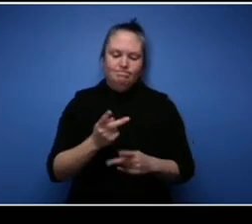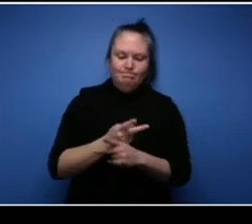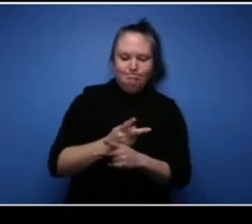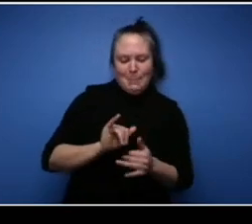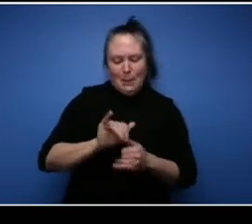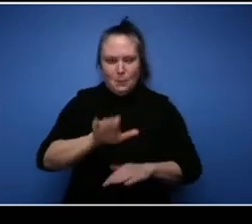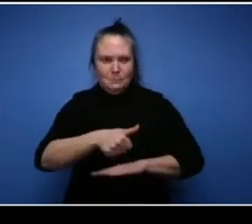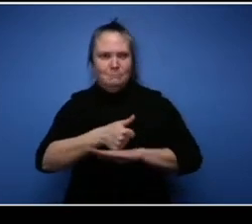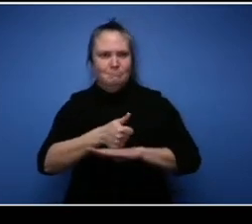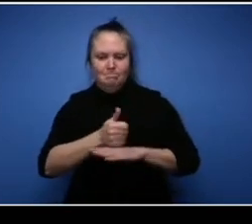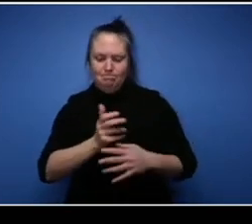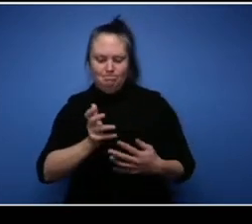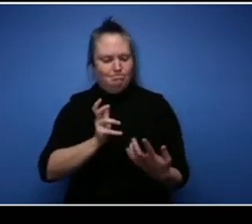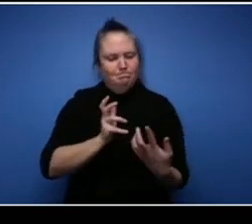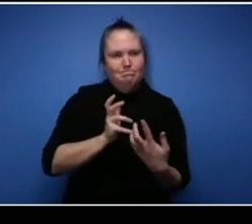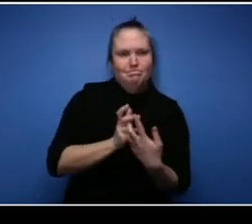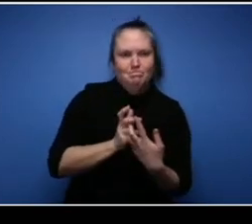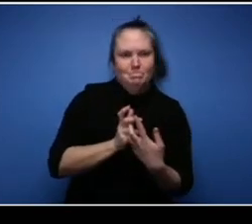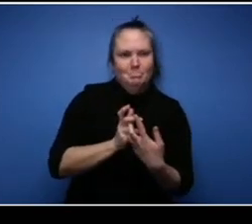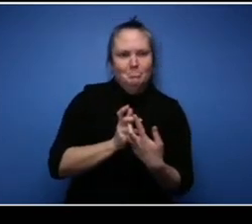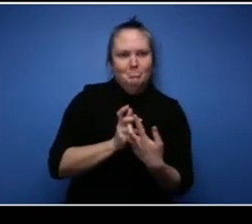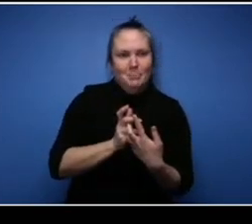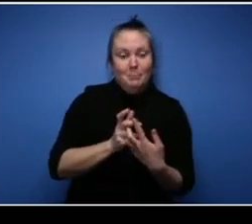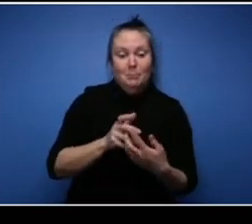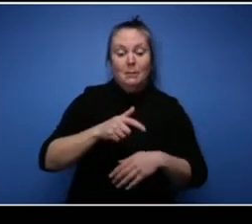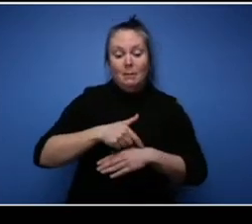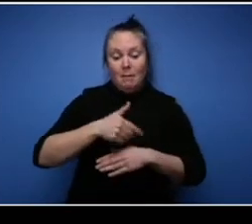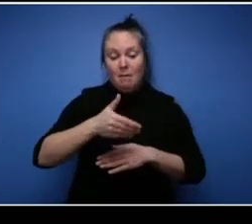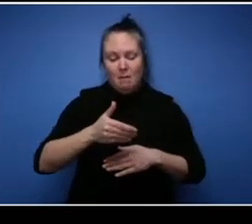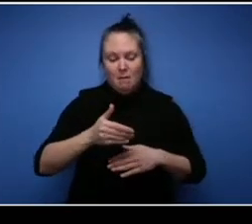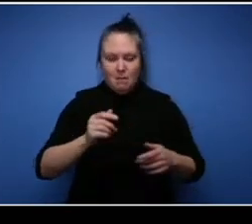know found out the market that I wanted to go on in my niche, everything - all the doors